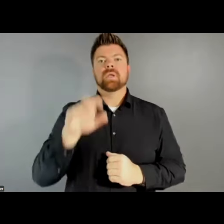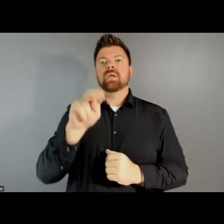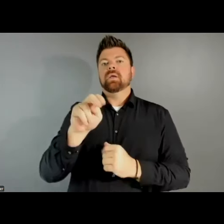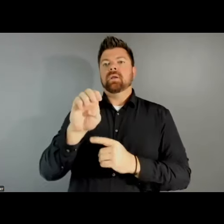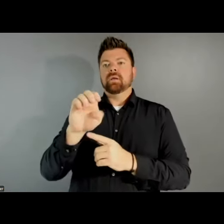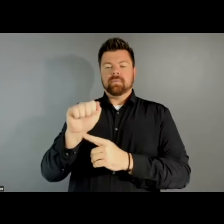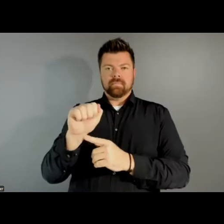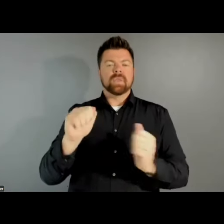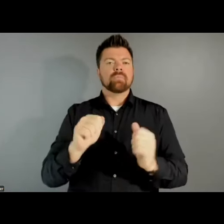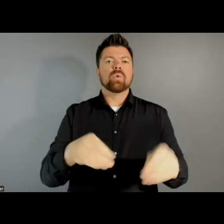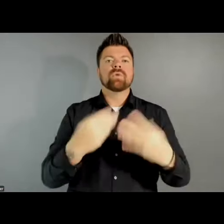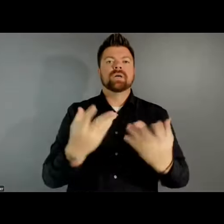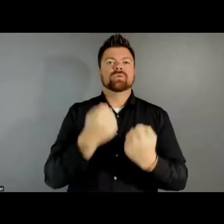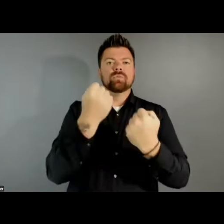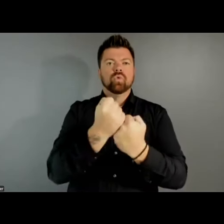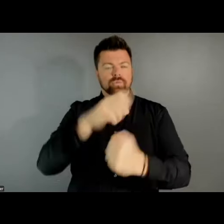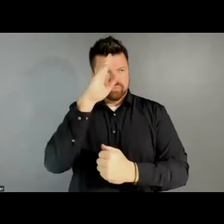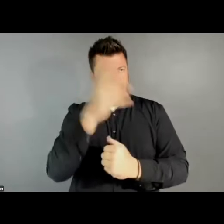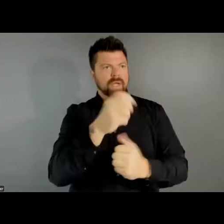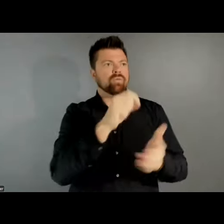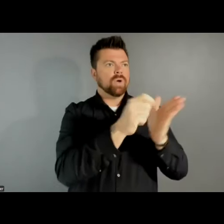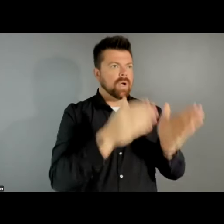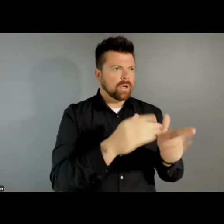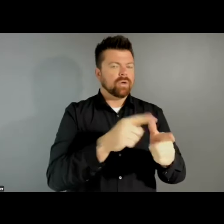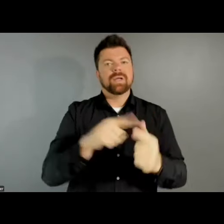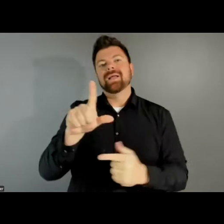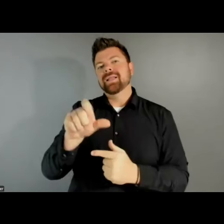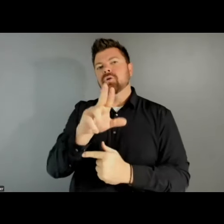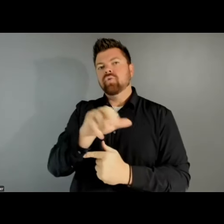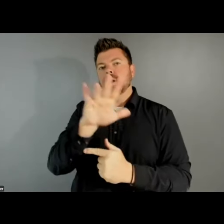direct support to creative writers and literary translators of distinction through Creative